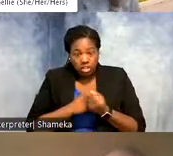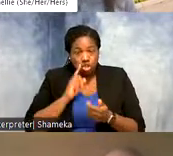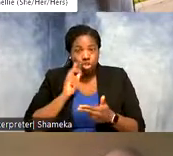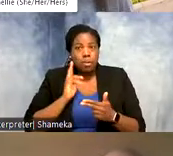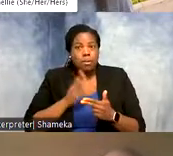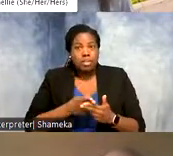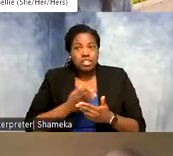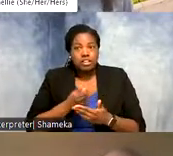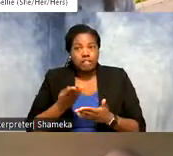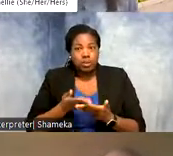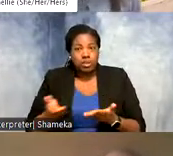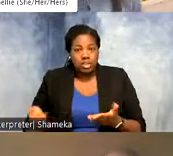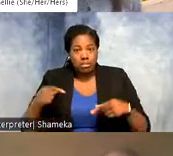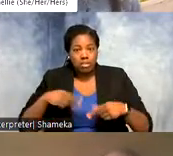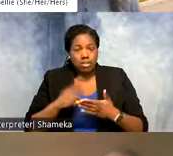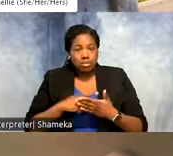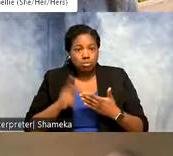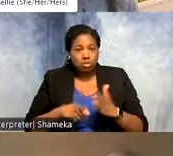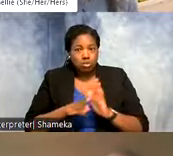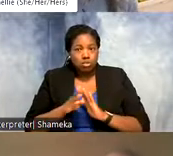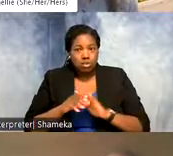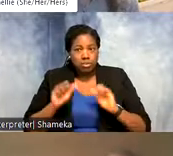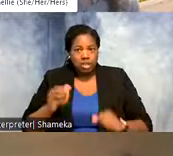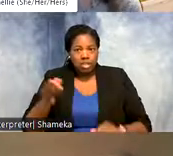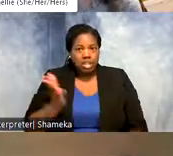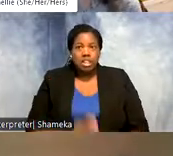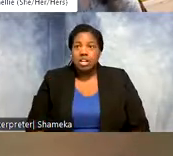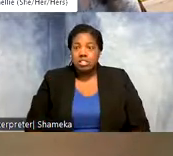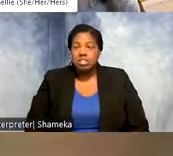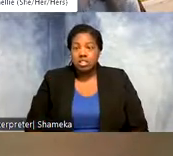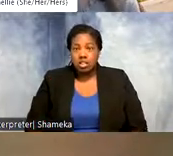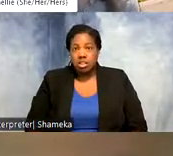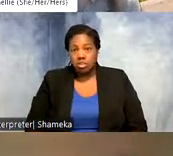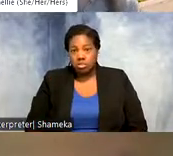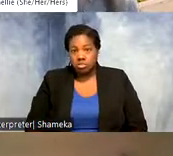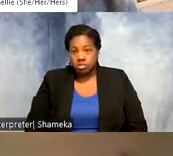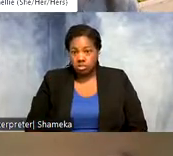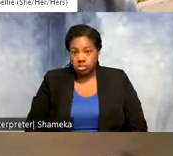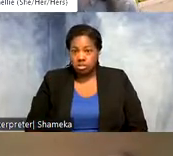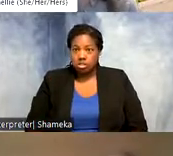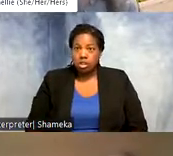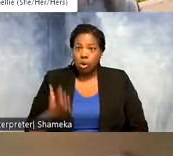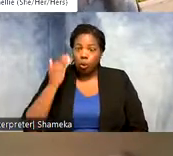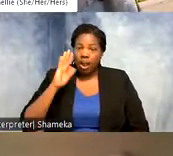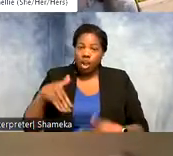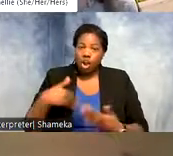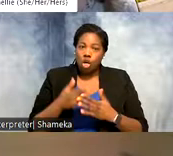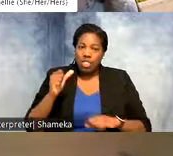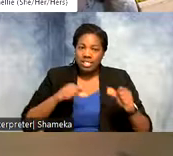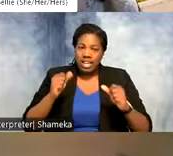that this program that you built can tell us. So why are all of these scientists and organizations